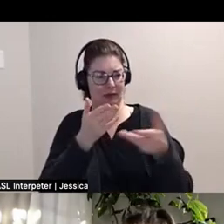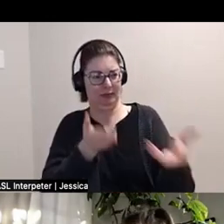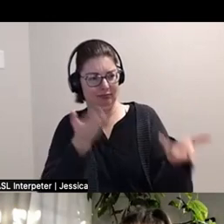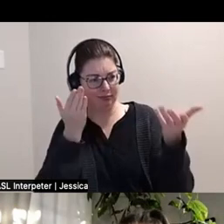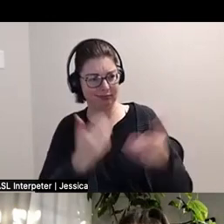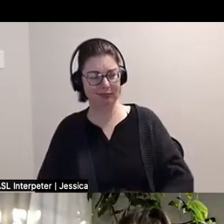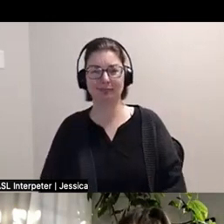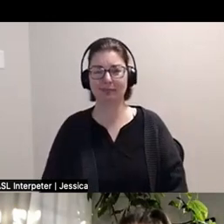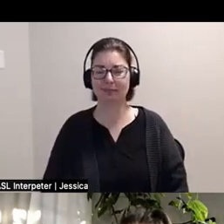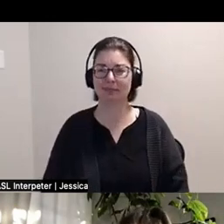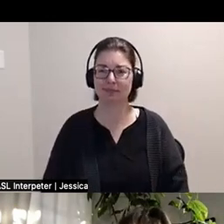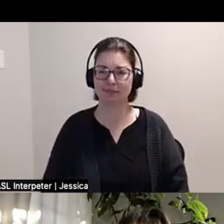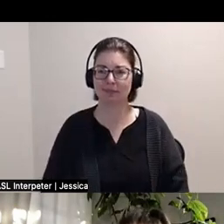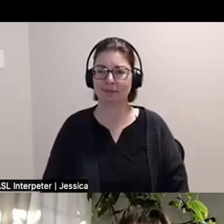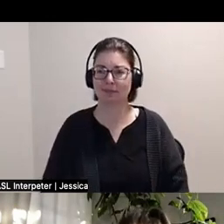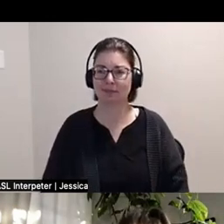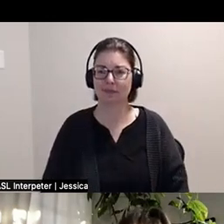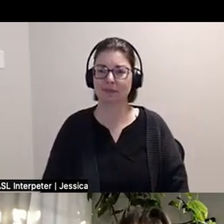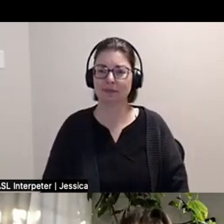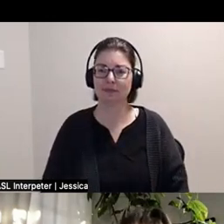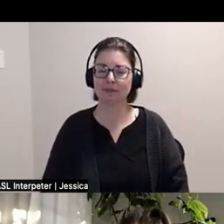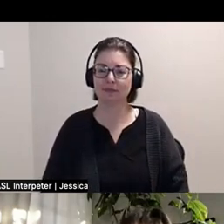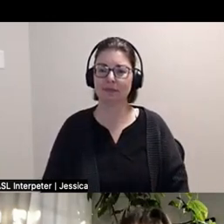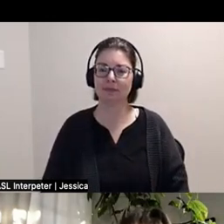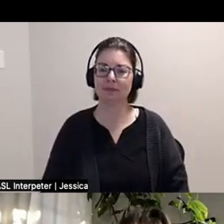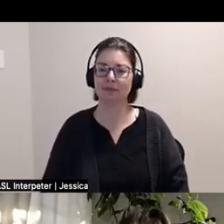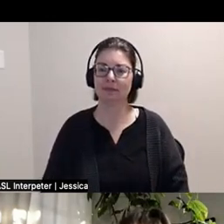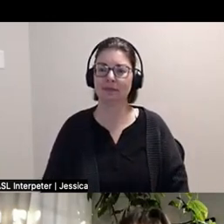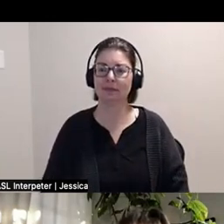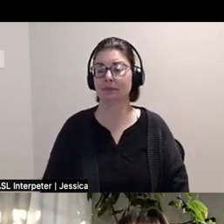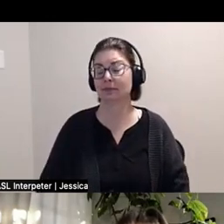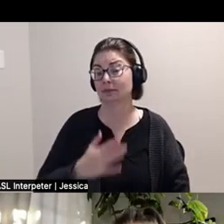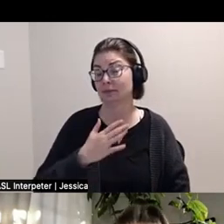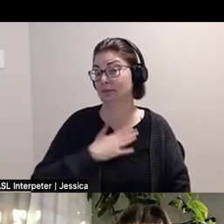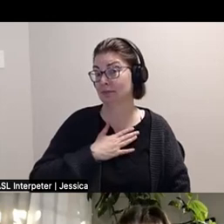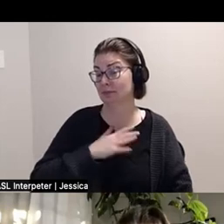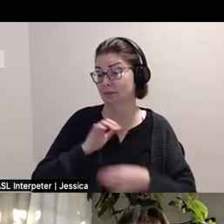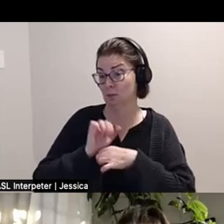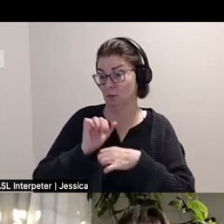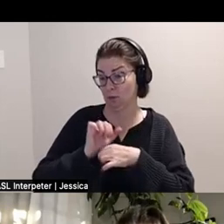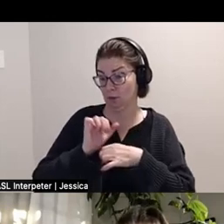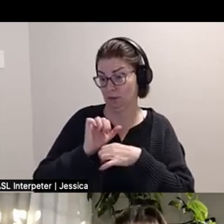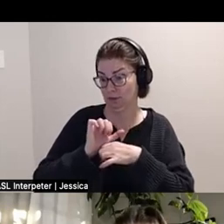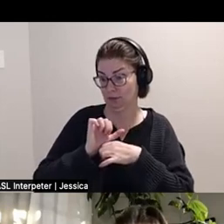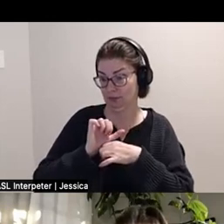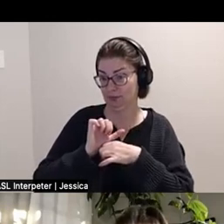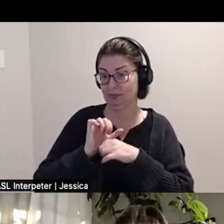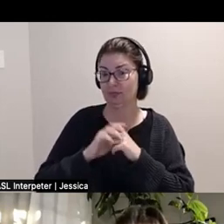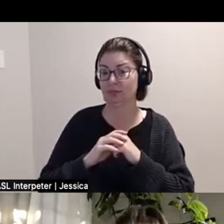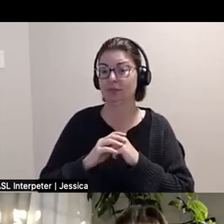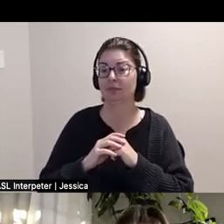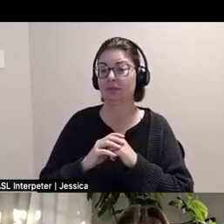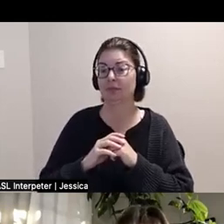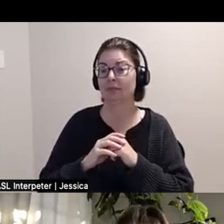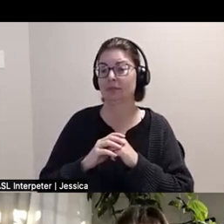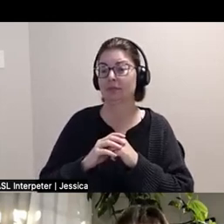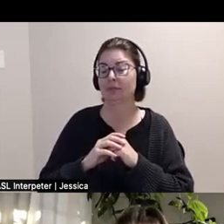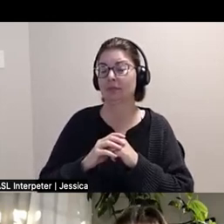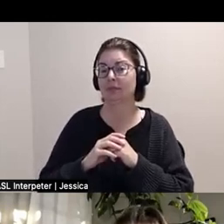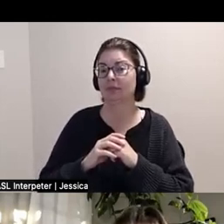And yeah, so I practice... uhm, I work with a lot of, a variety of material.